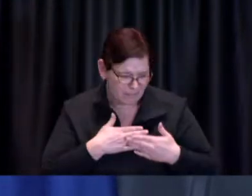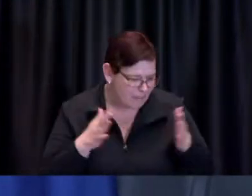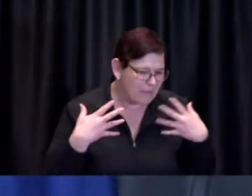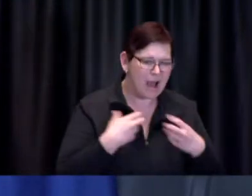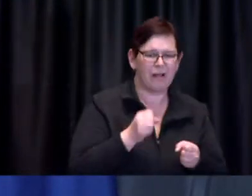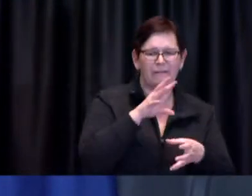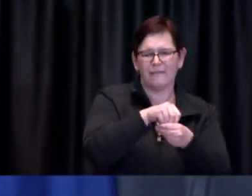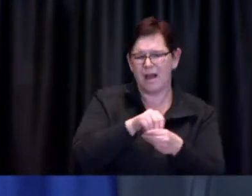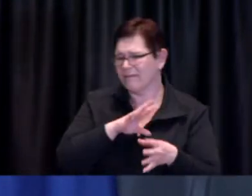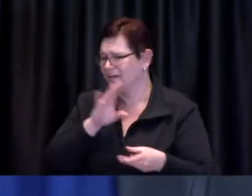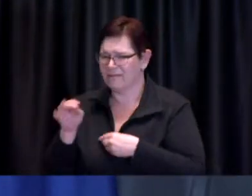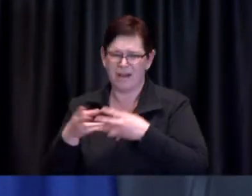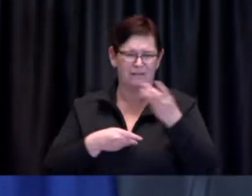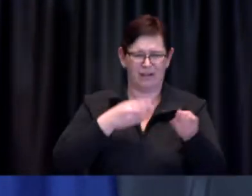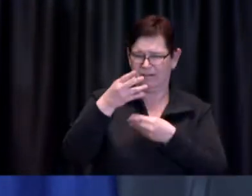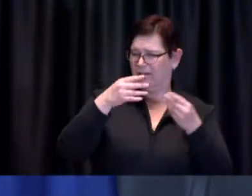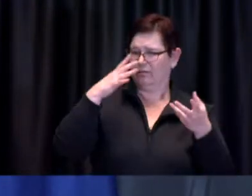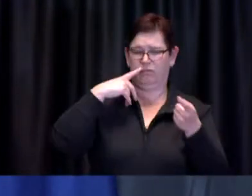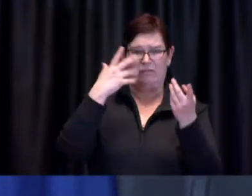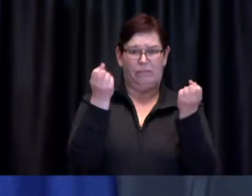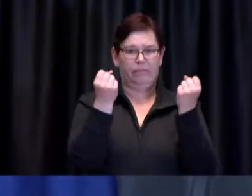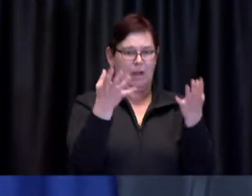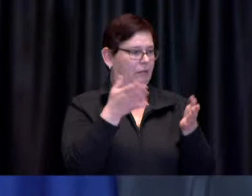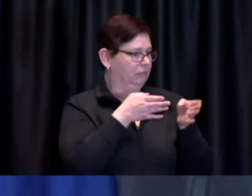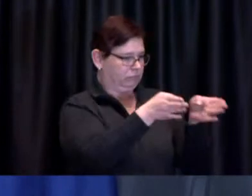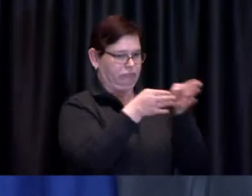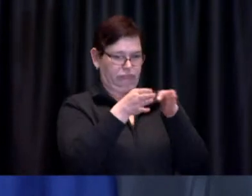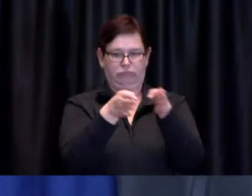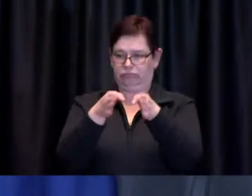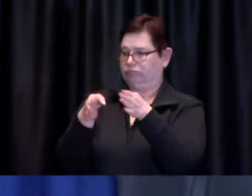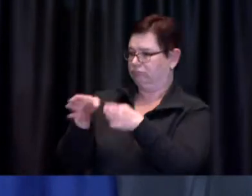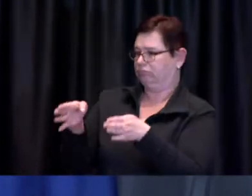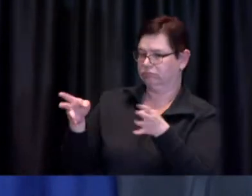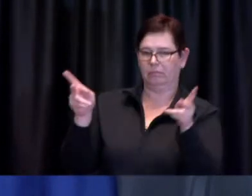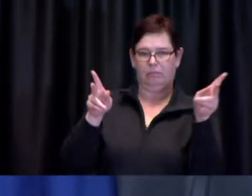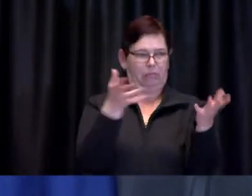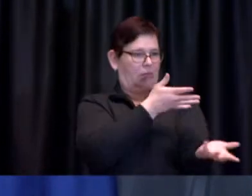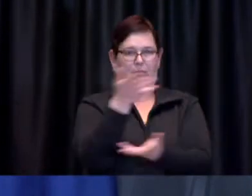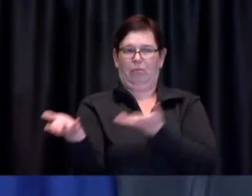of this that there's been some understandable lack of clarity sometimes in people's minds